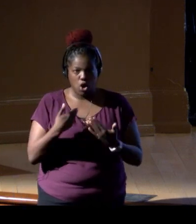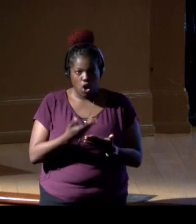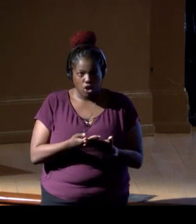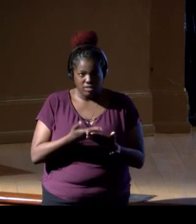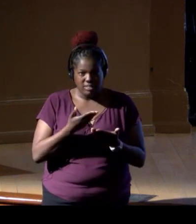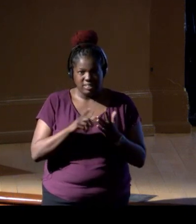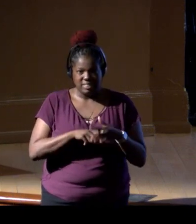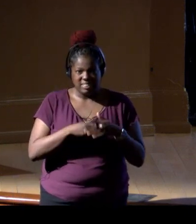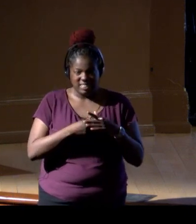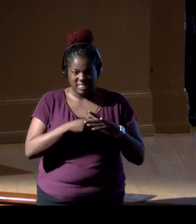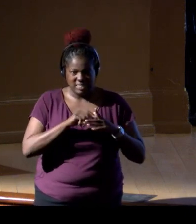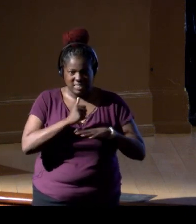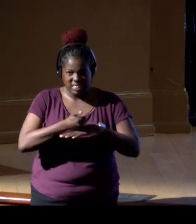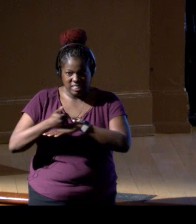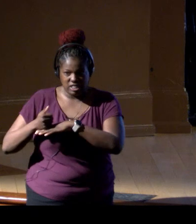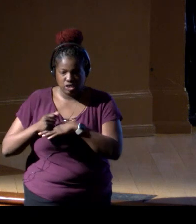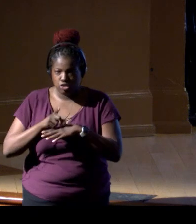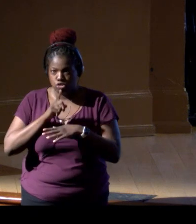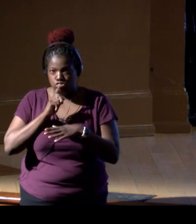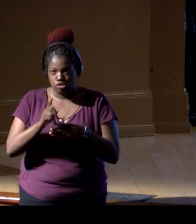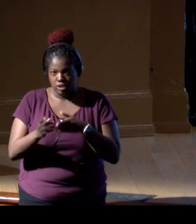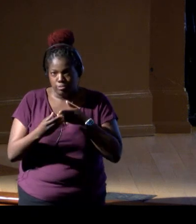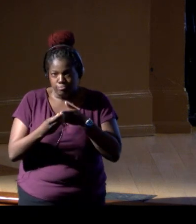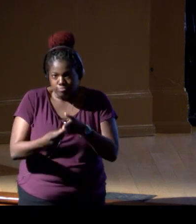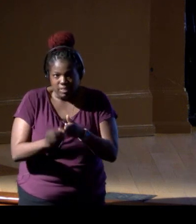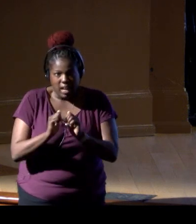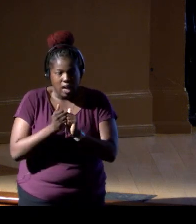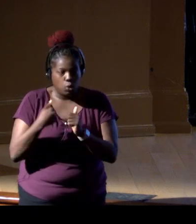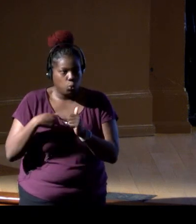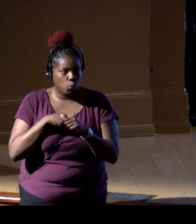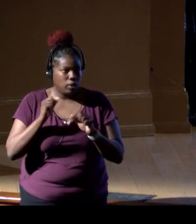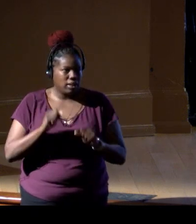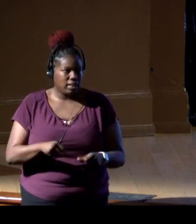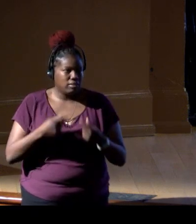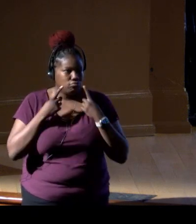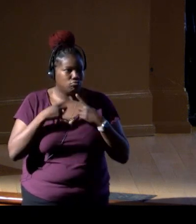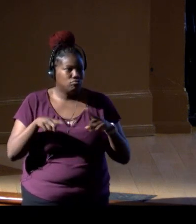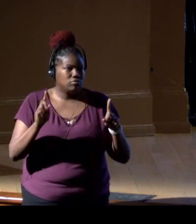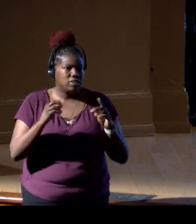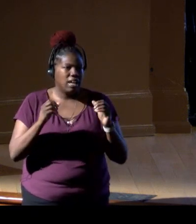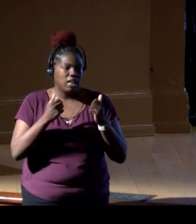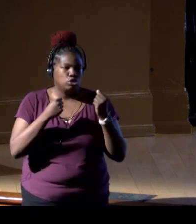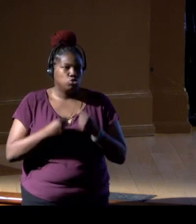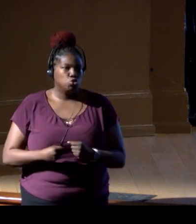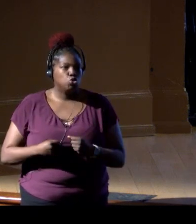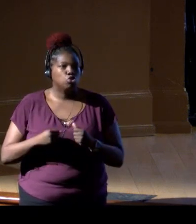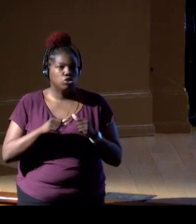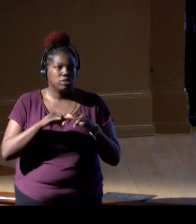really chart the course to how we can achieve a more robust system for sustainably conserving